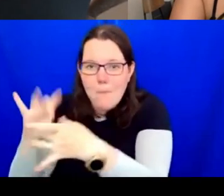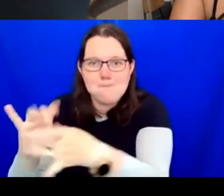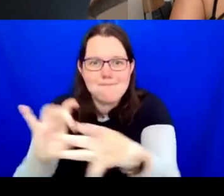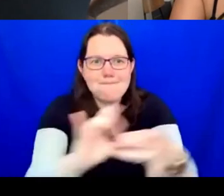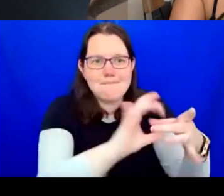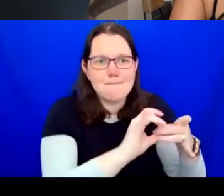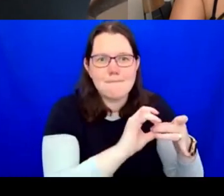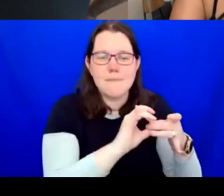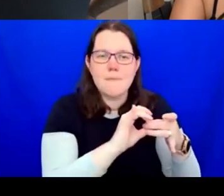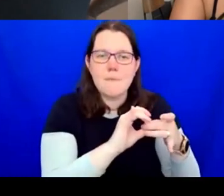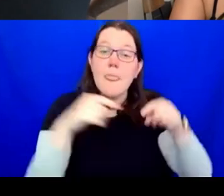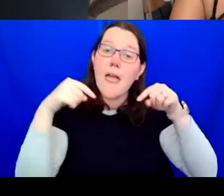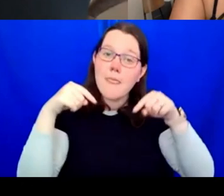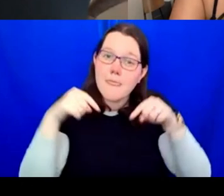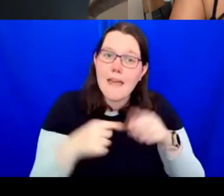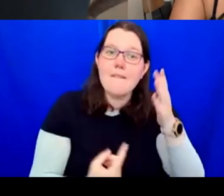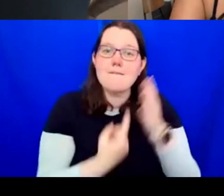through Art Fund and Arts Council England.